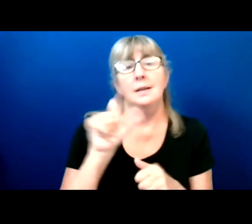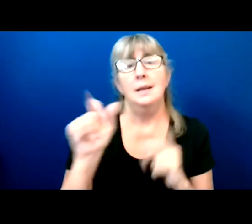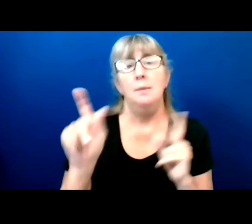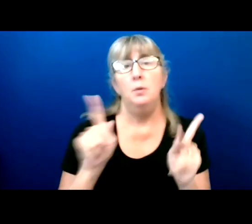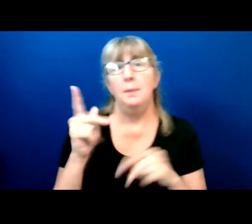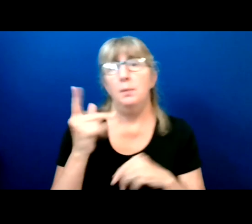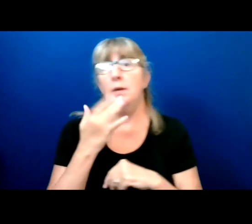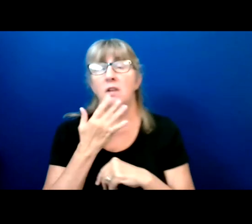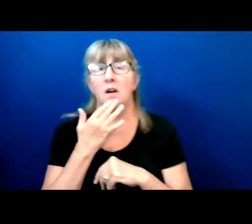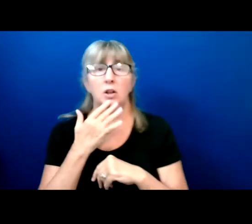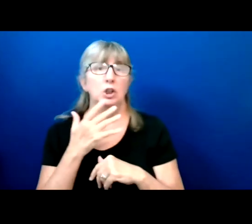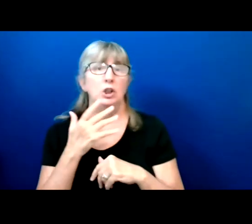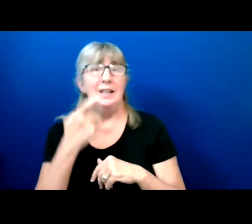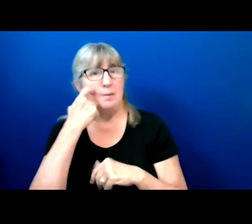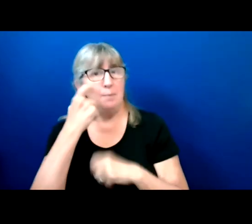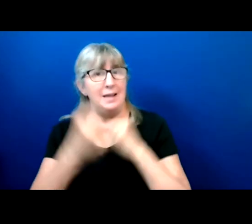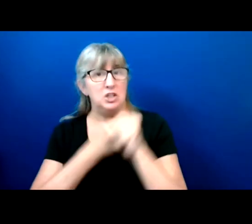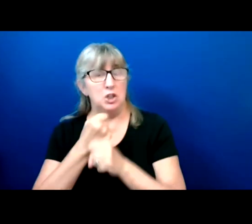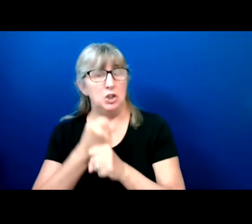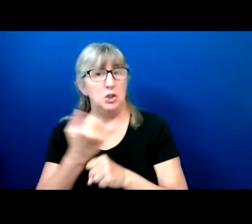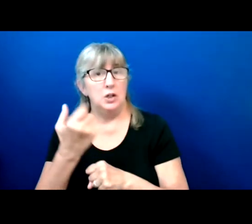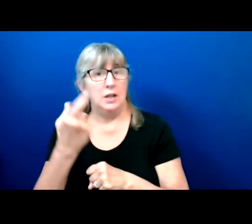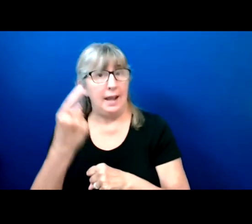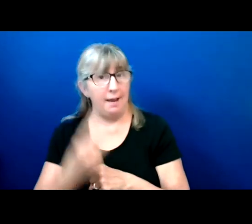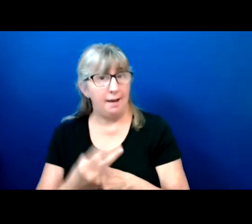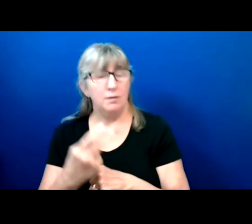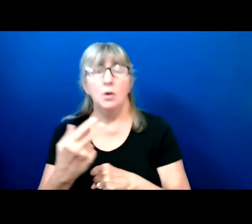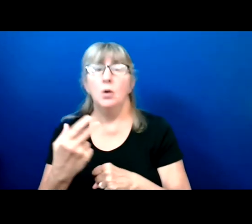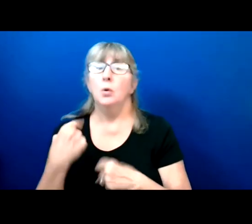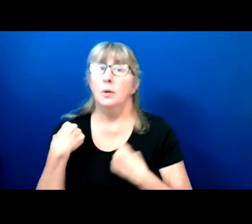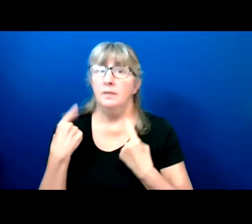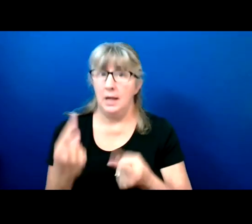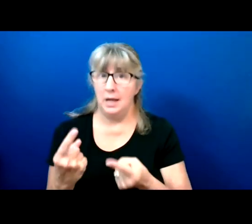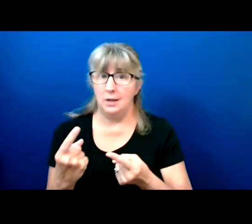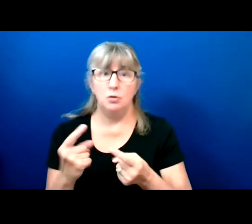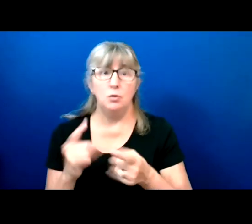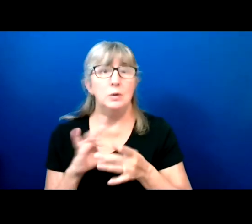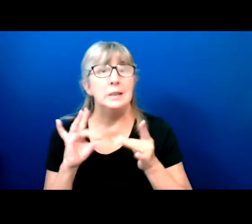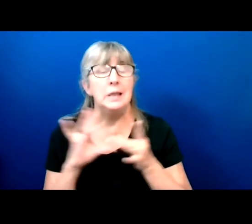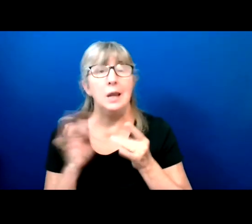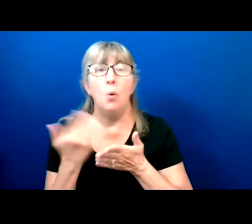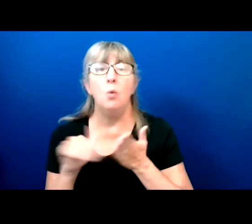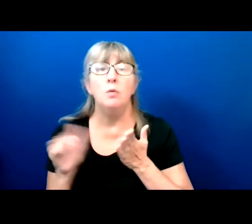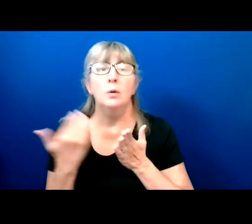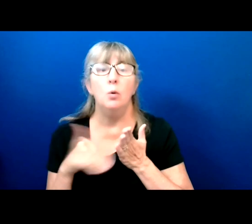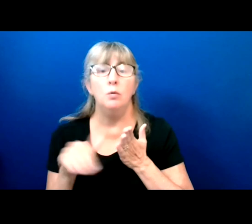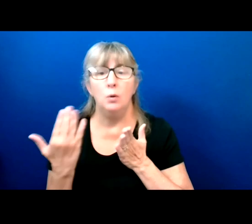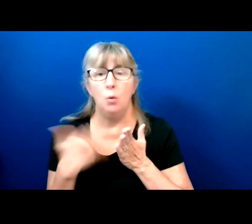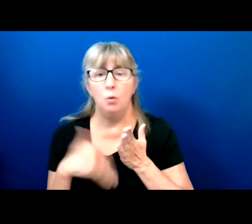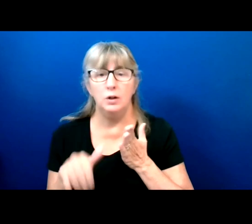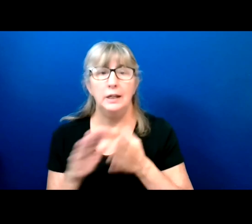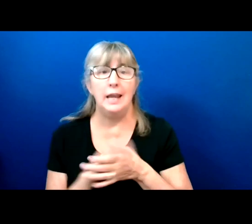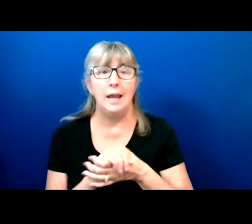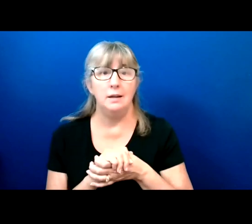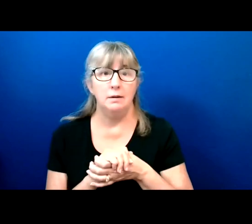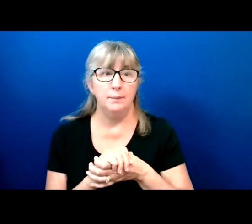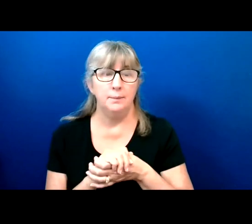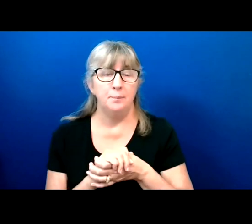In the past year and year-and-a-half, we had to say over, and over, and over again that